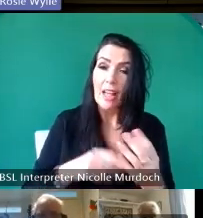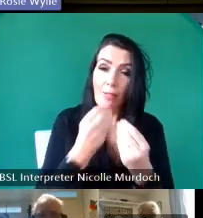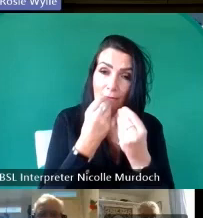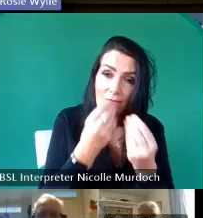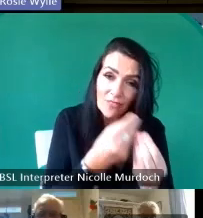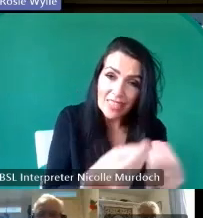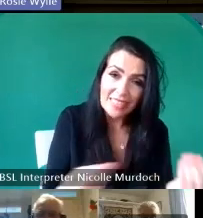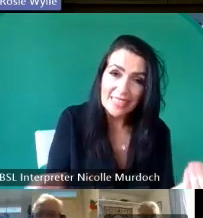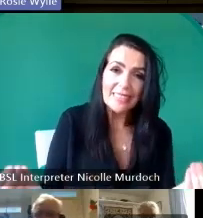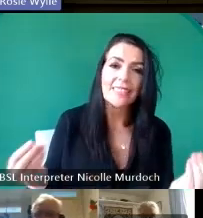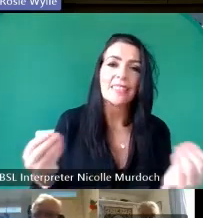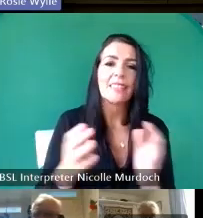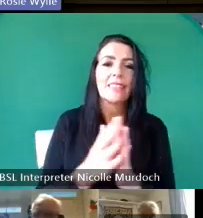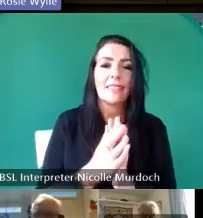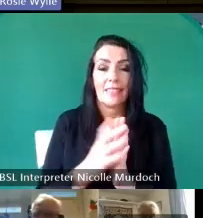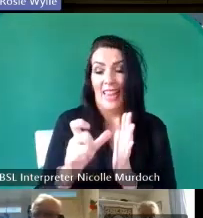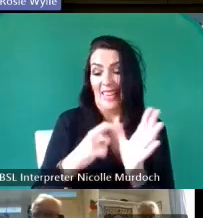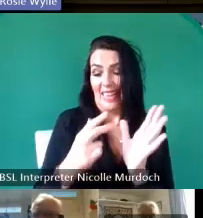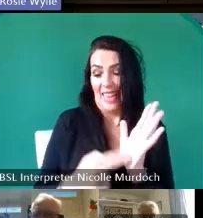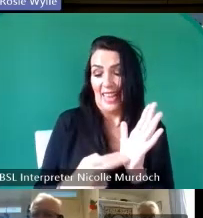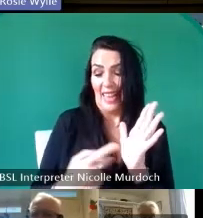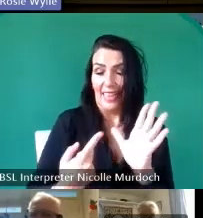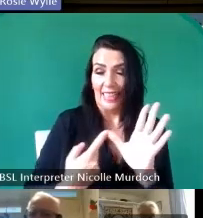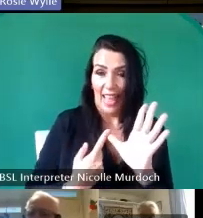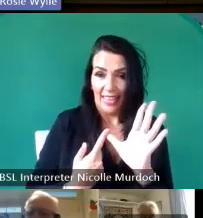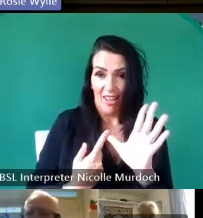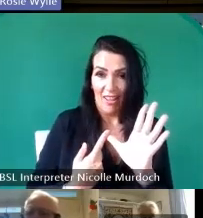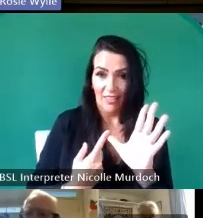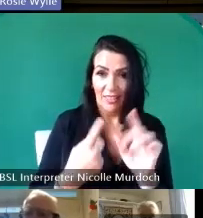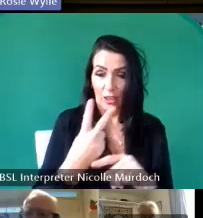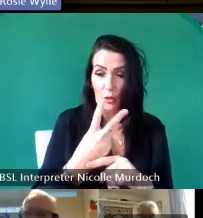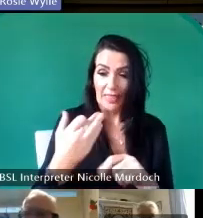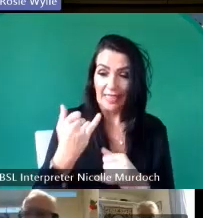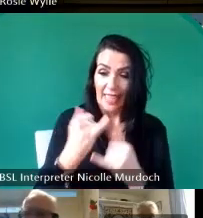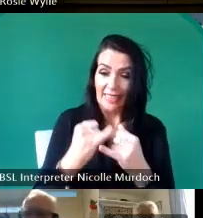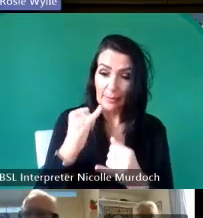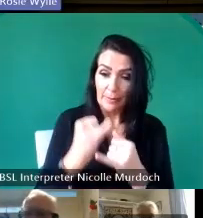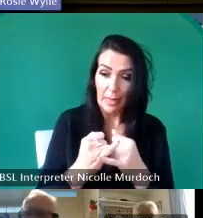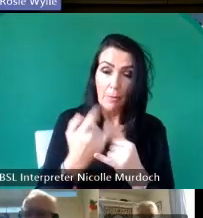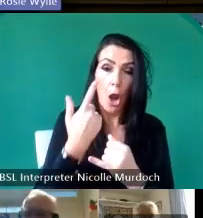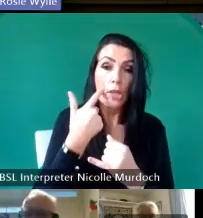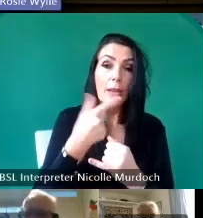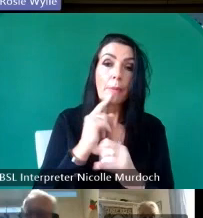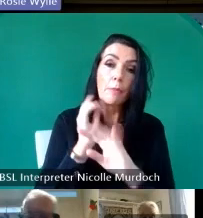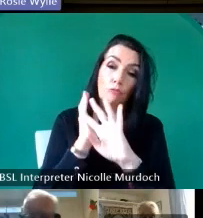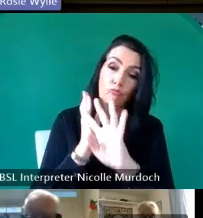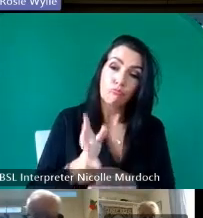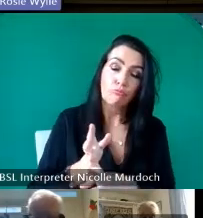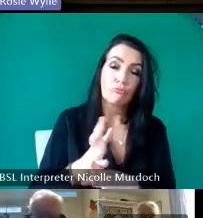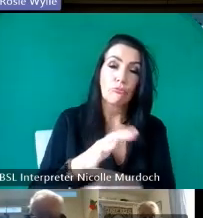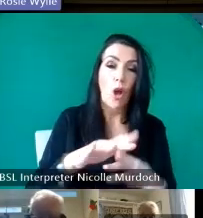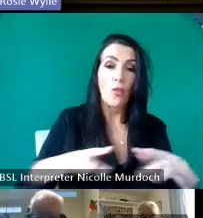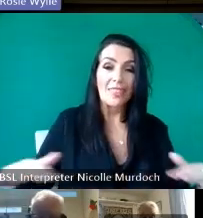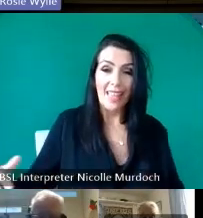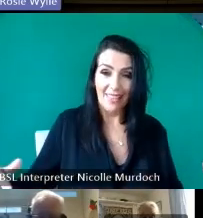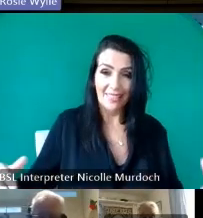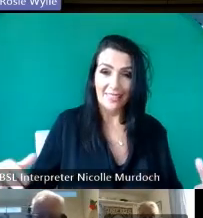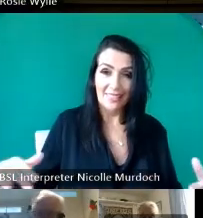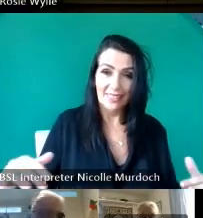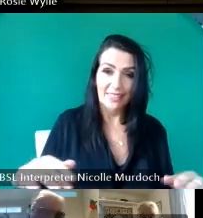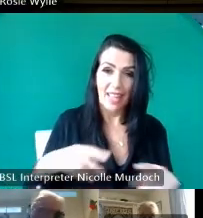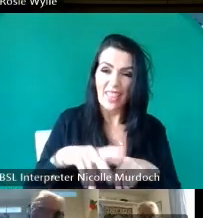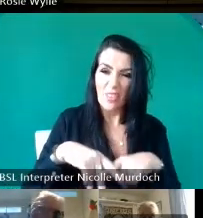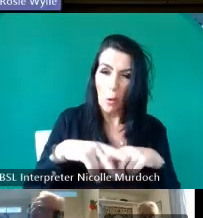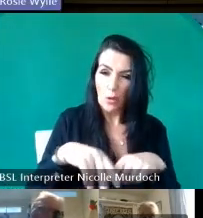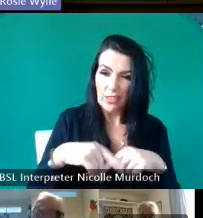the 29th of September there would be a Cavalcade of young people on the sands on the horses and um